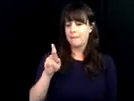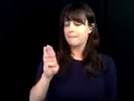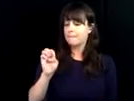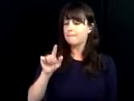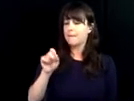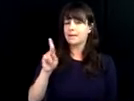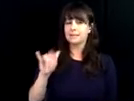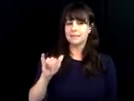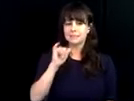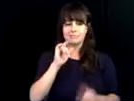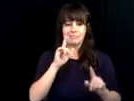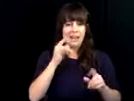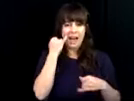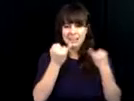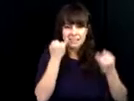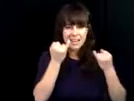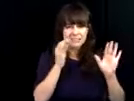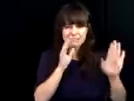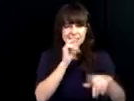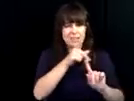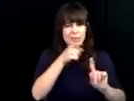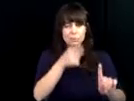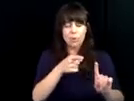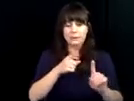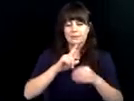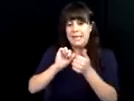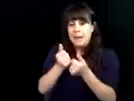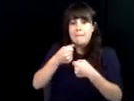love a quote from entrepreneur Scott Bel